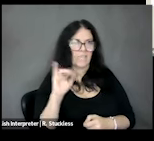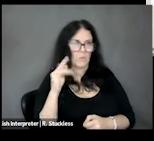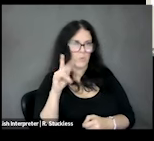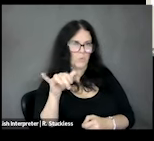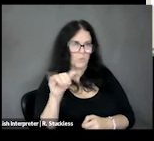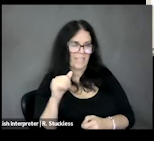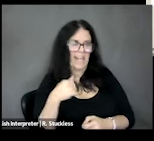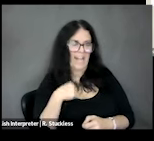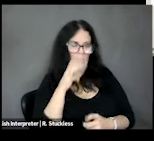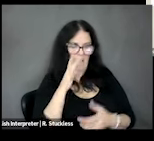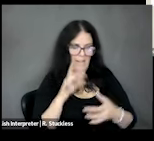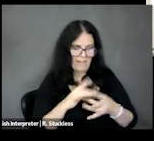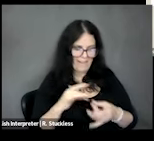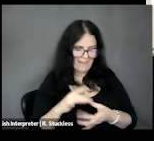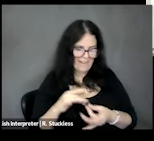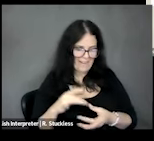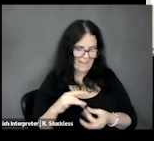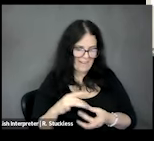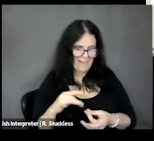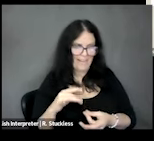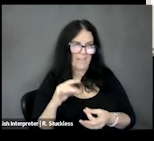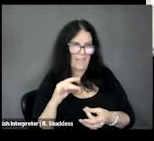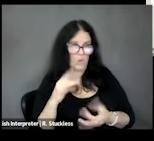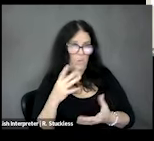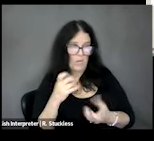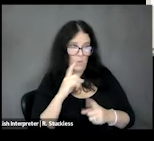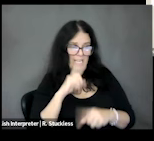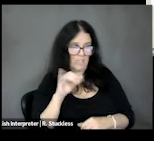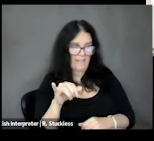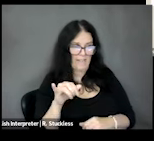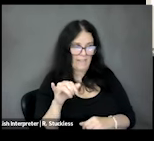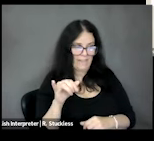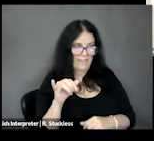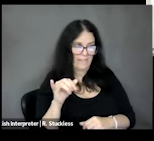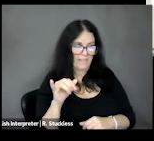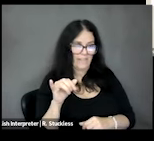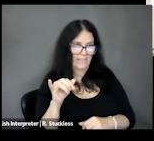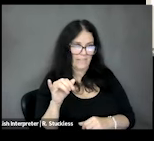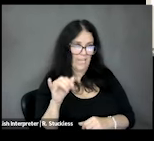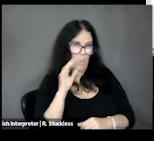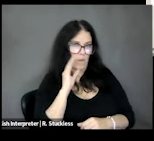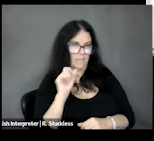that to you right now if you want to go ahead and answer that. I just messaged it to you okay